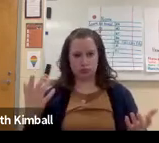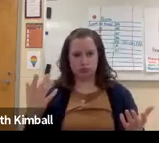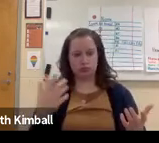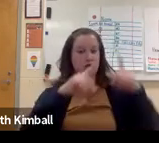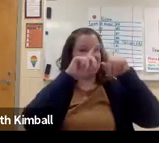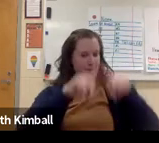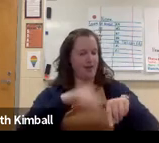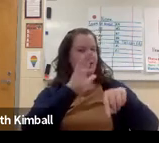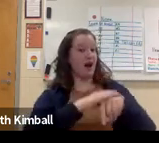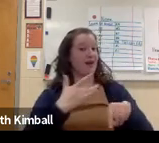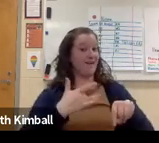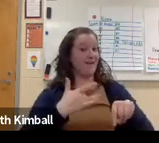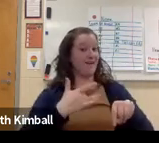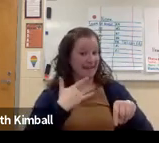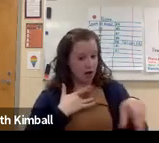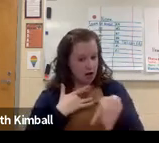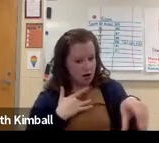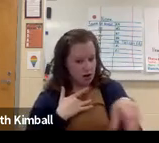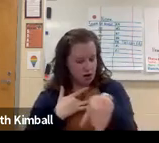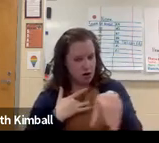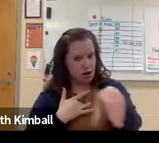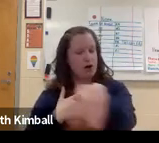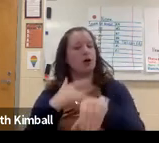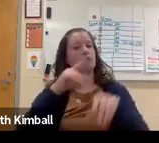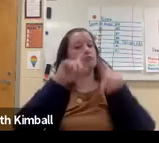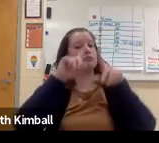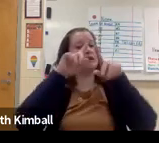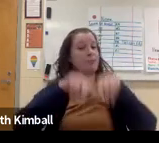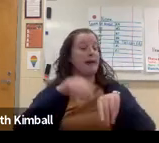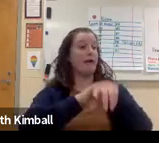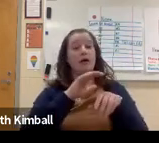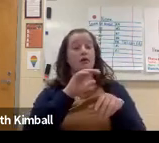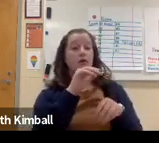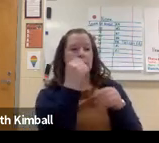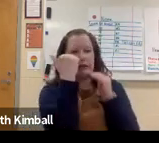and to navigate based on the feeling,